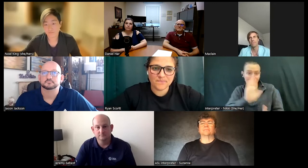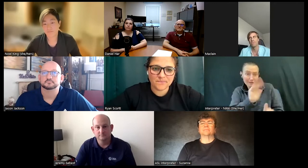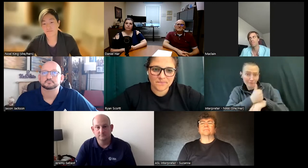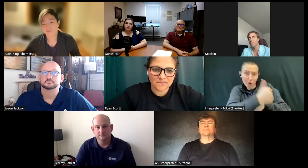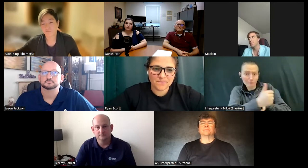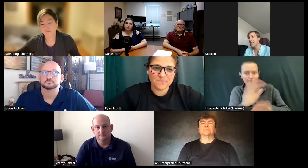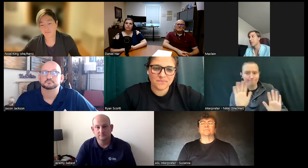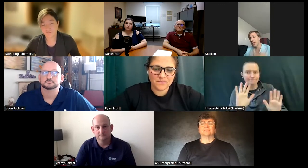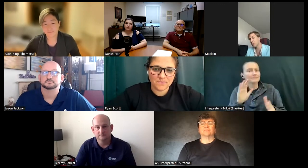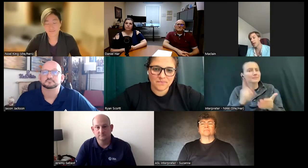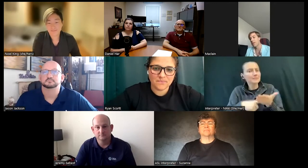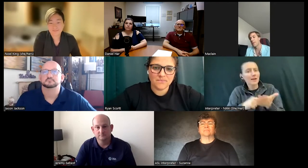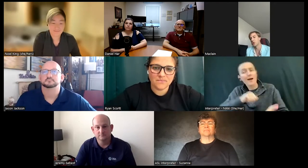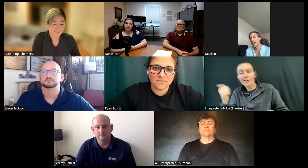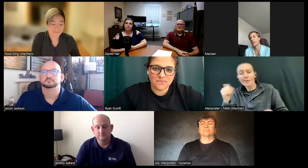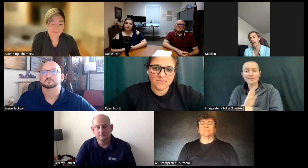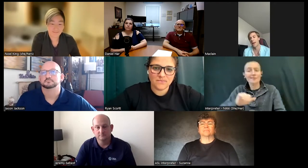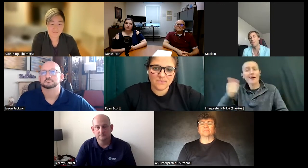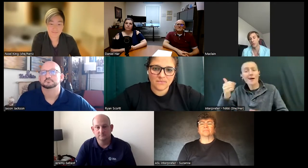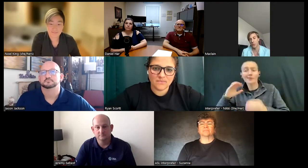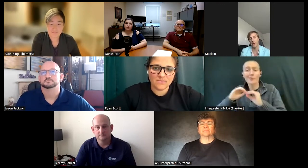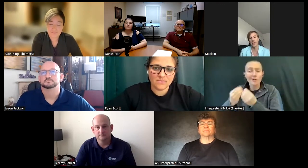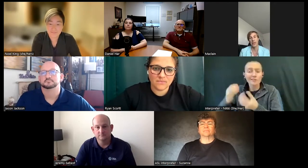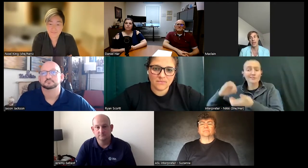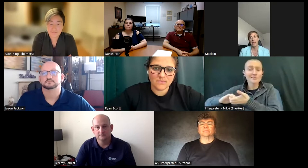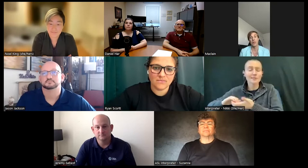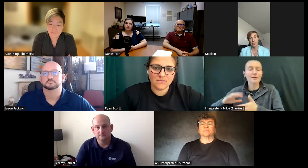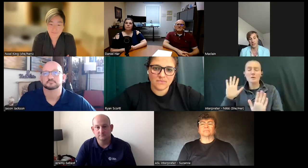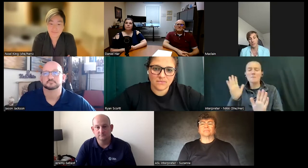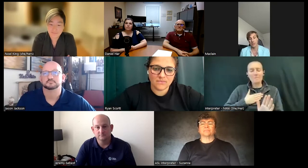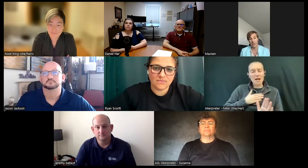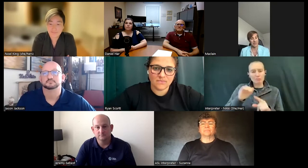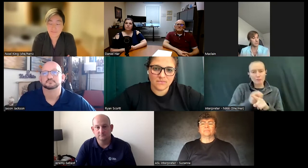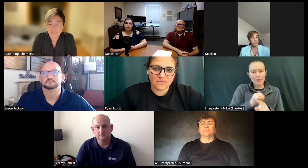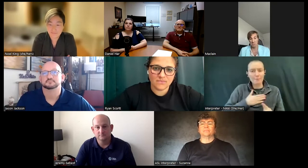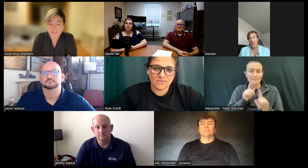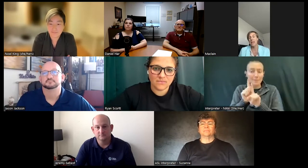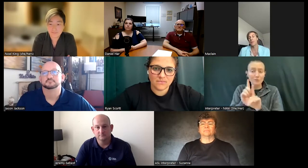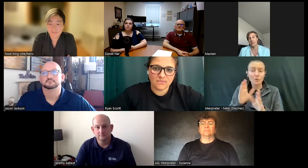um and so that's where I got a lot of my training a lot of my mentoring is I went to these companies and I said make it